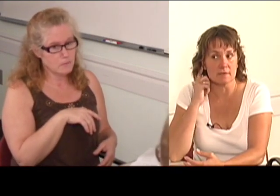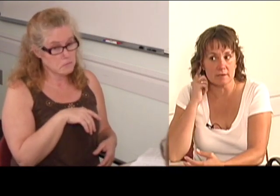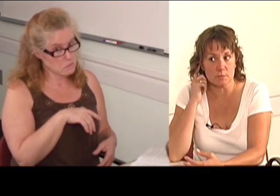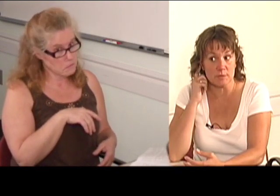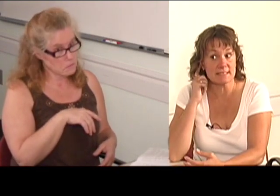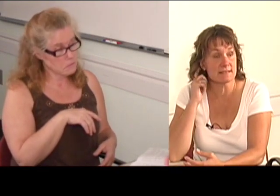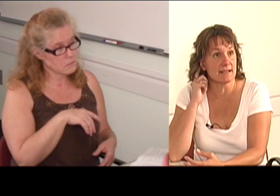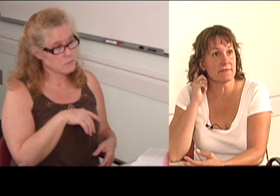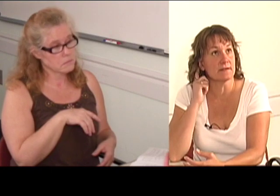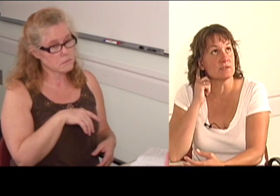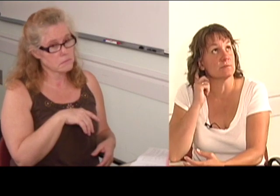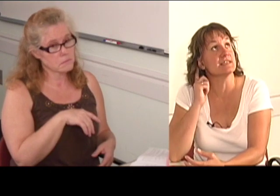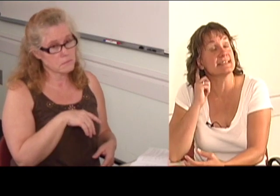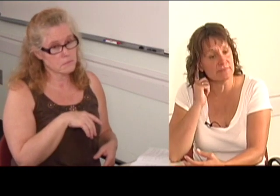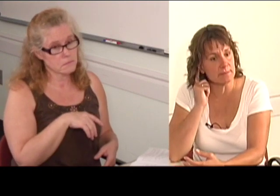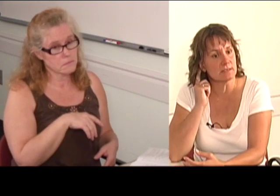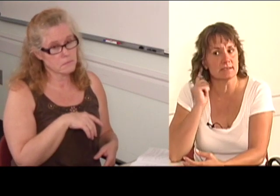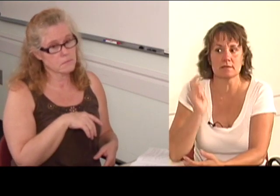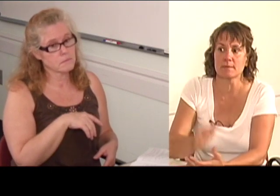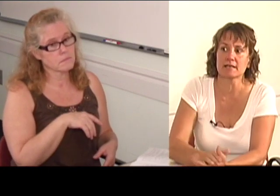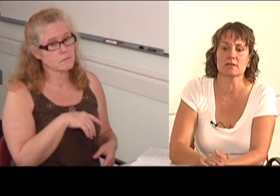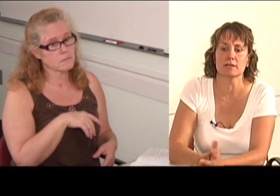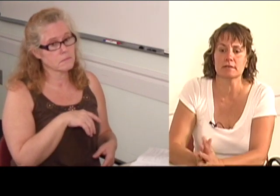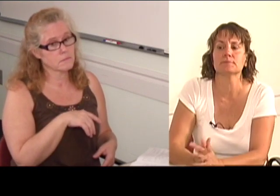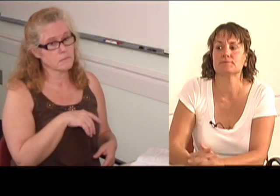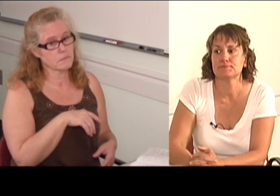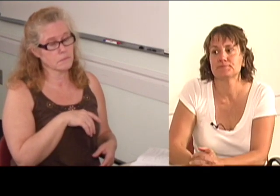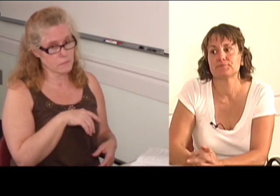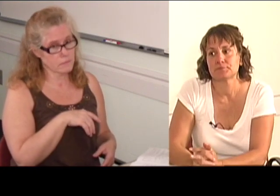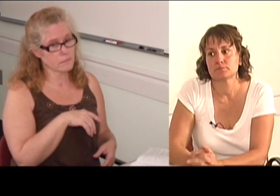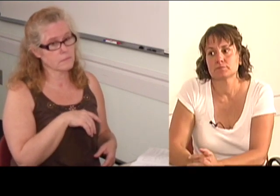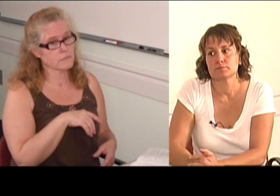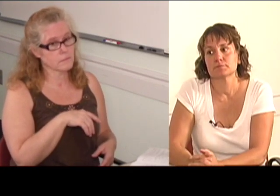There's an FM receiver built into my hearing aid.